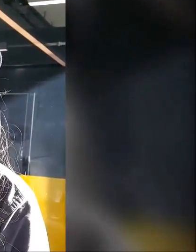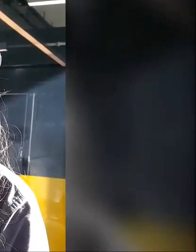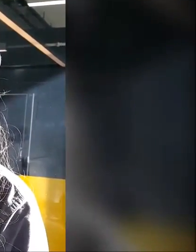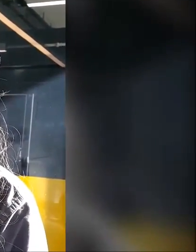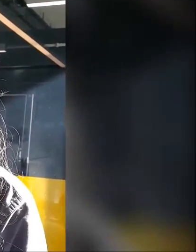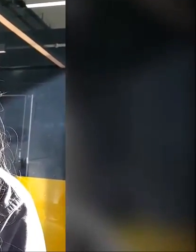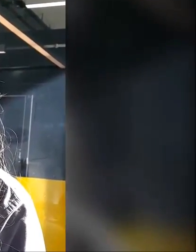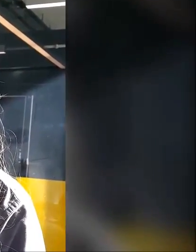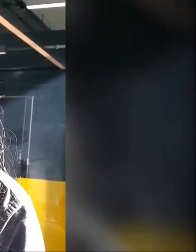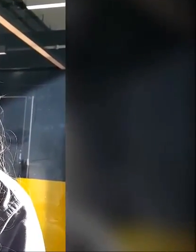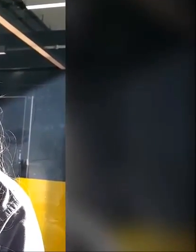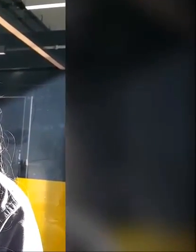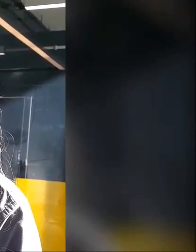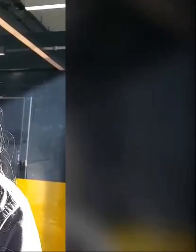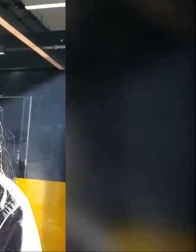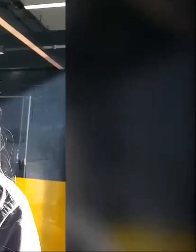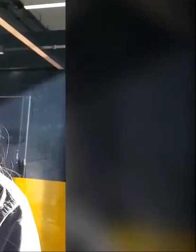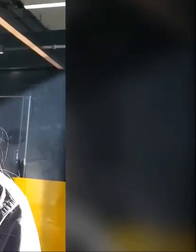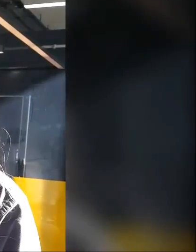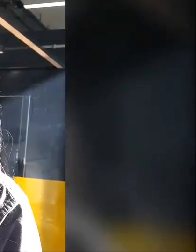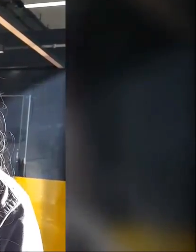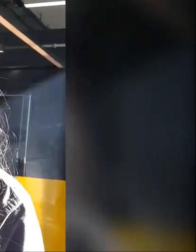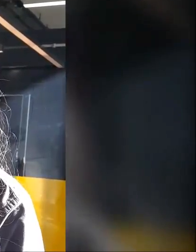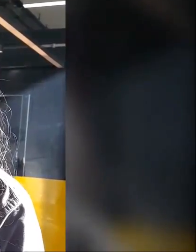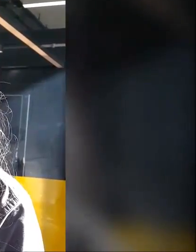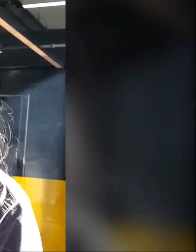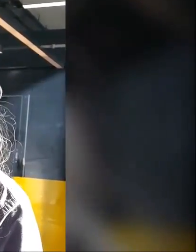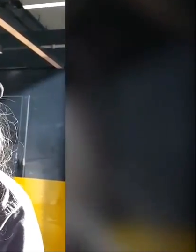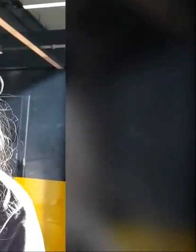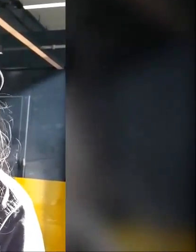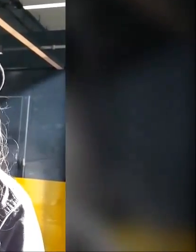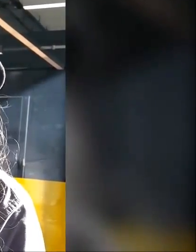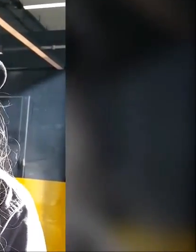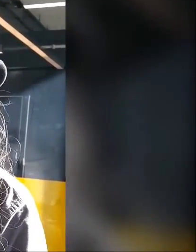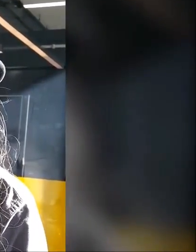and uplifting for everybody.